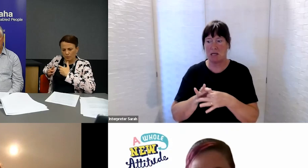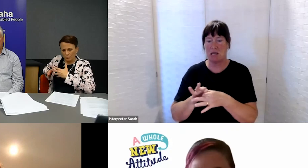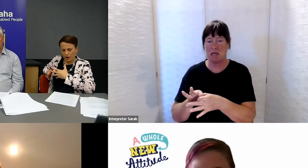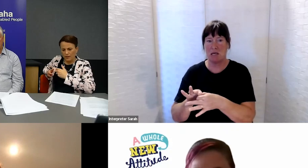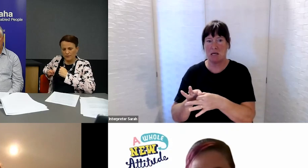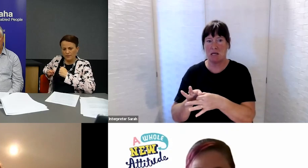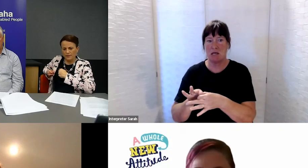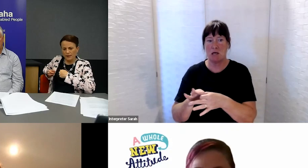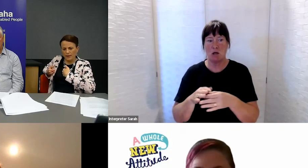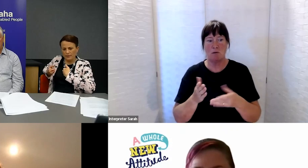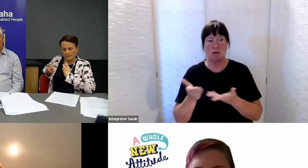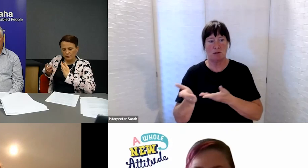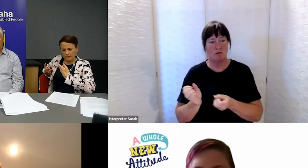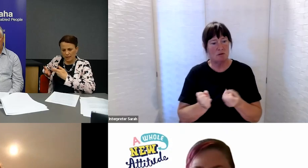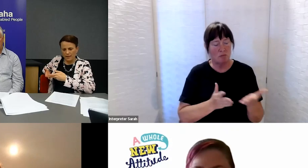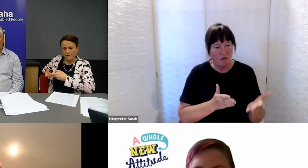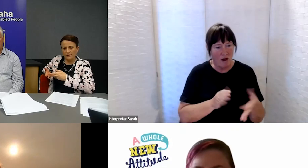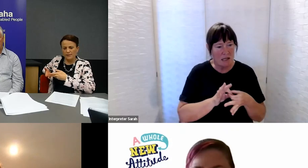providers and NASCs